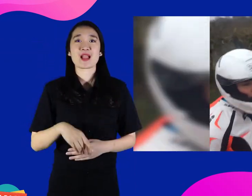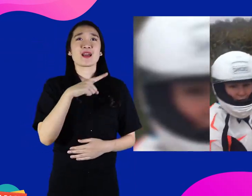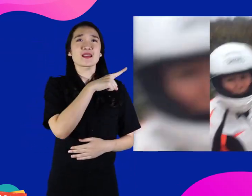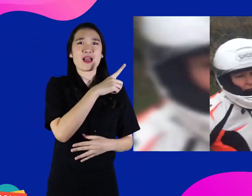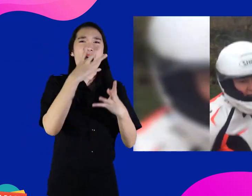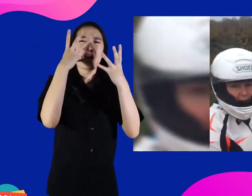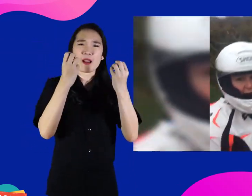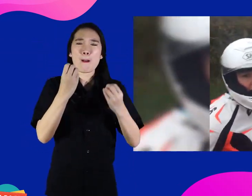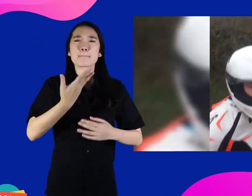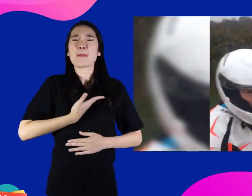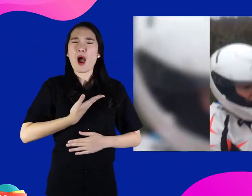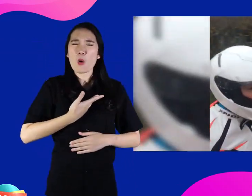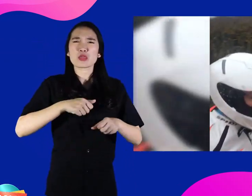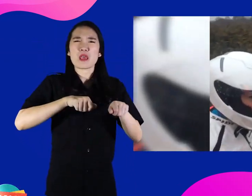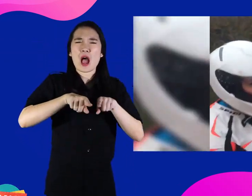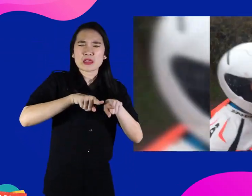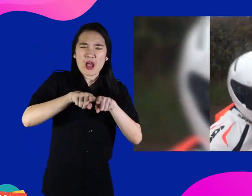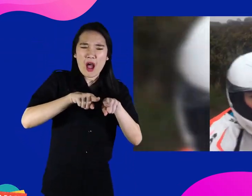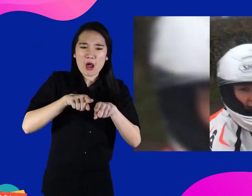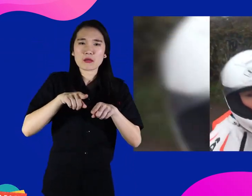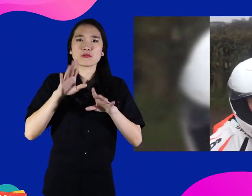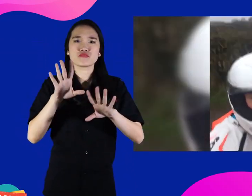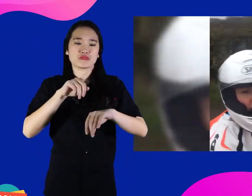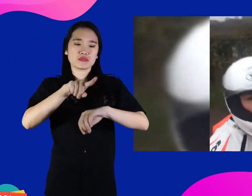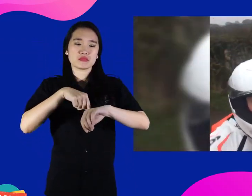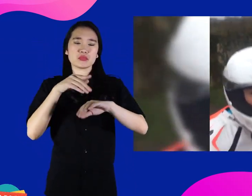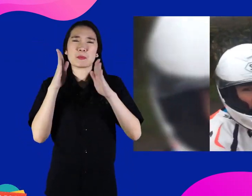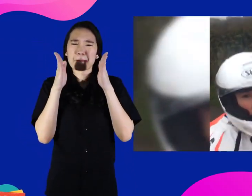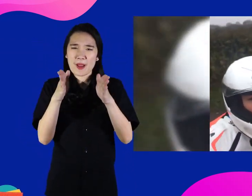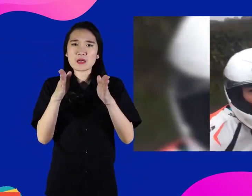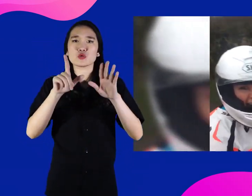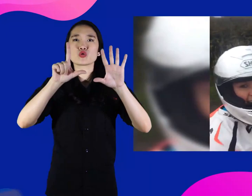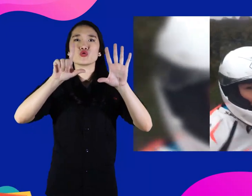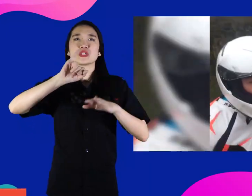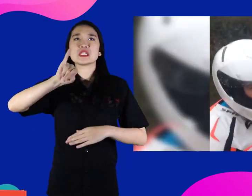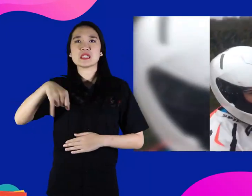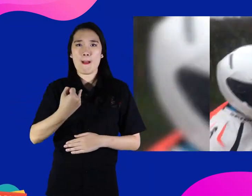She hopes, in the next challenge, she can completing a short period of 7 hours,